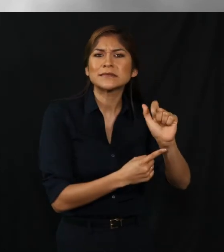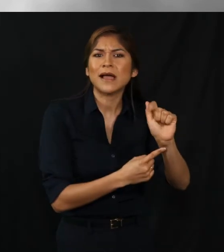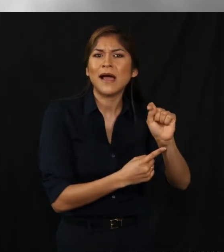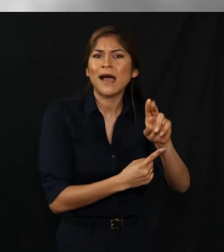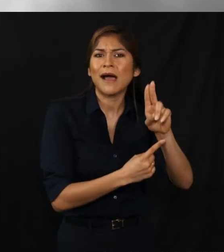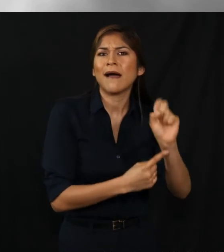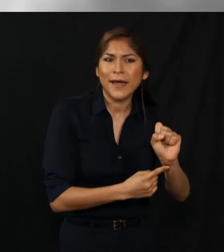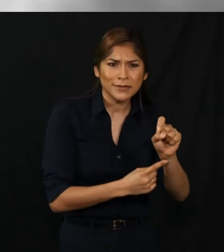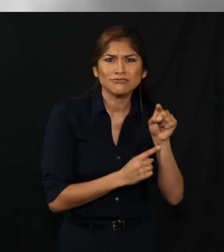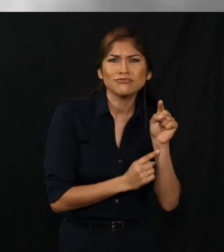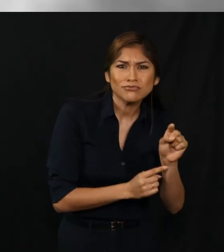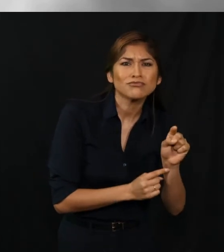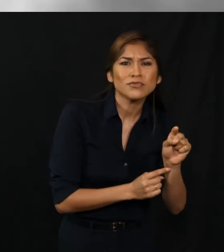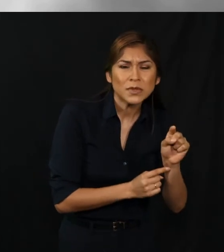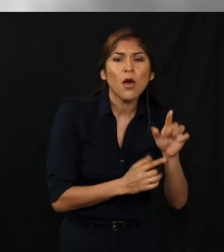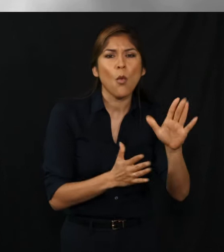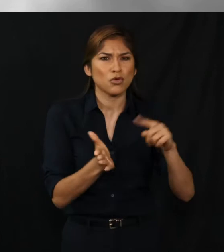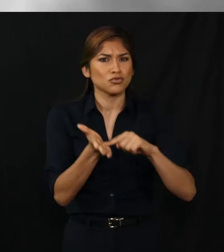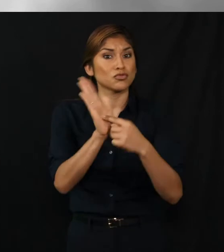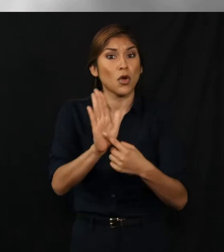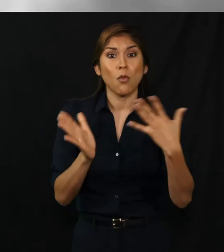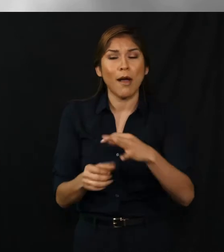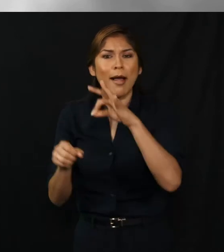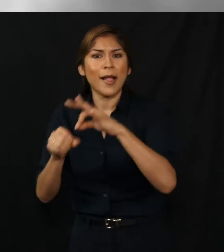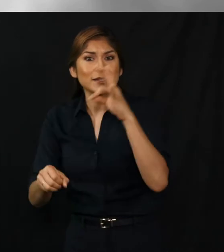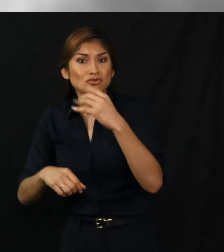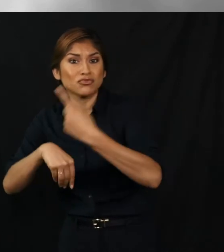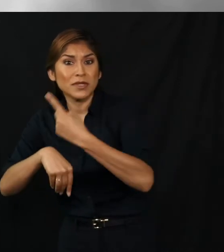with the link that says Click Here for absentee ballot status.